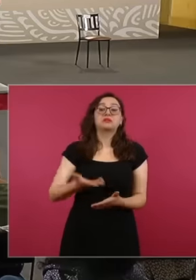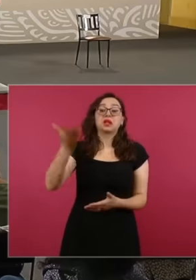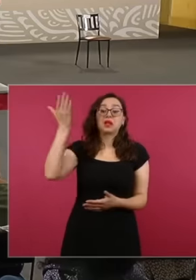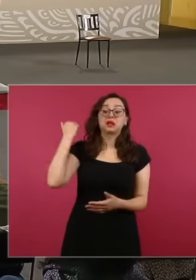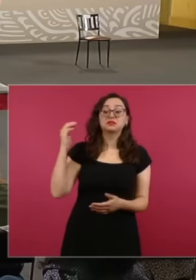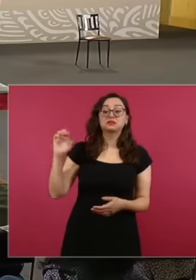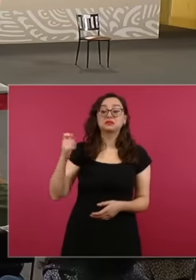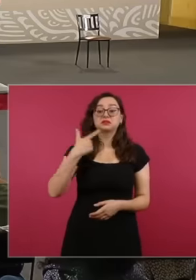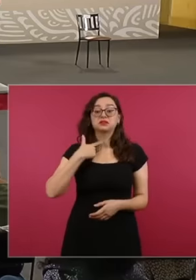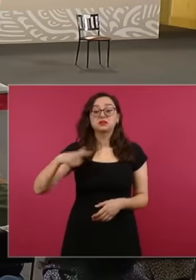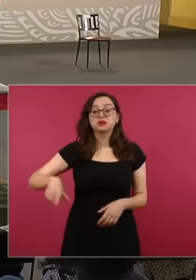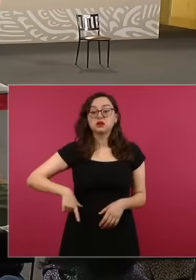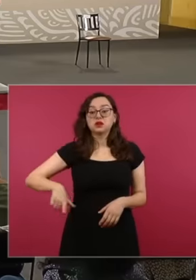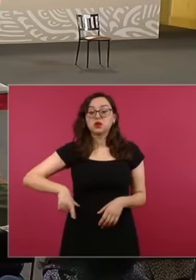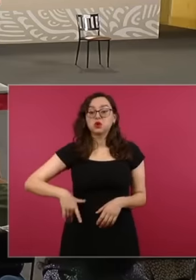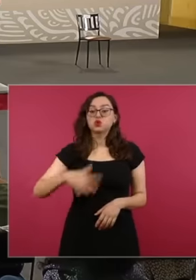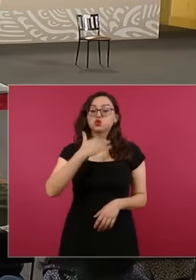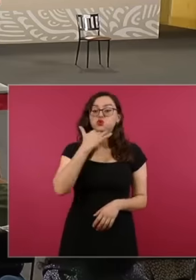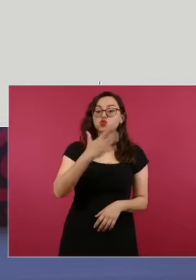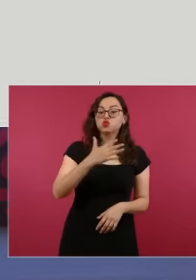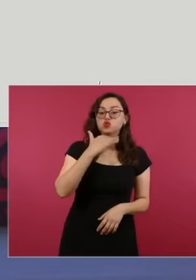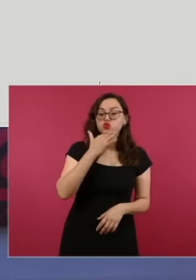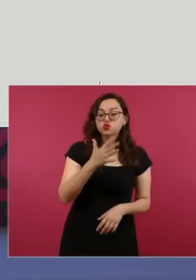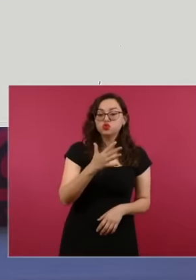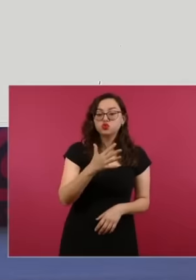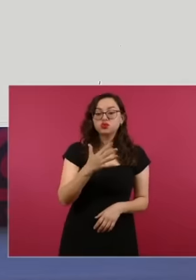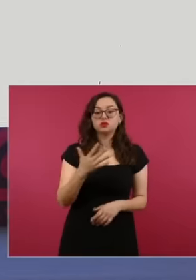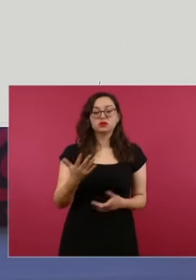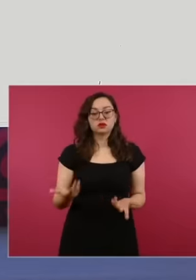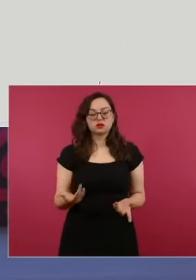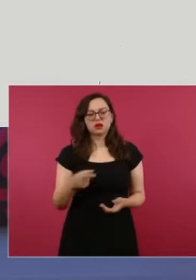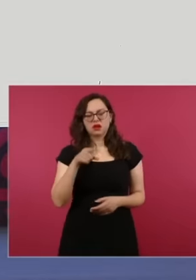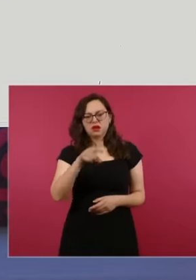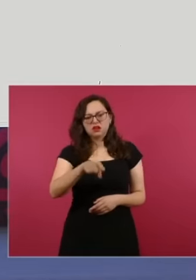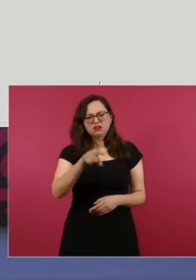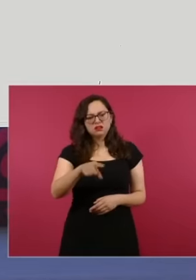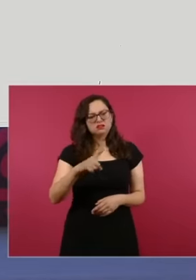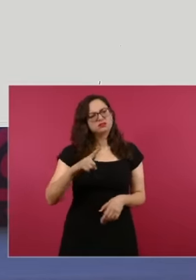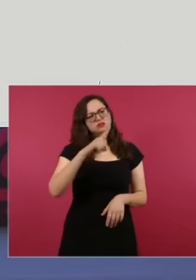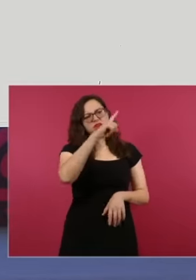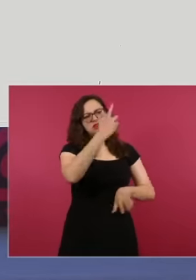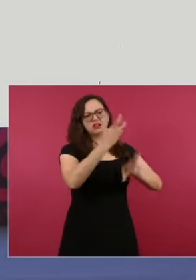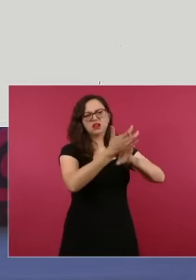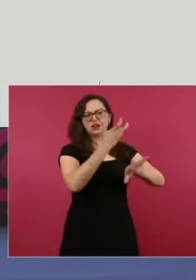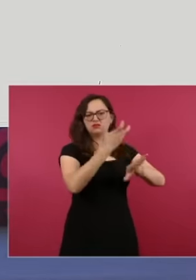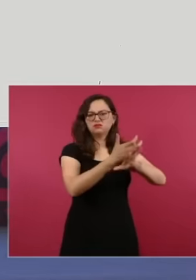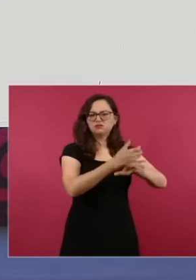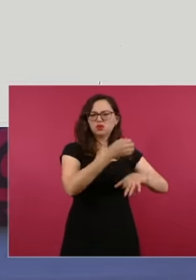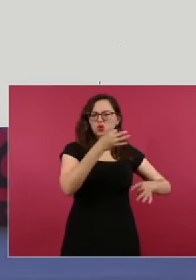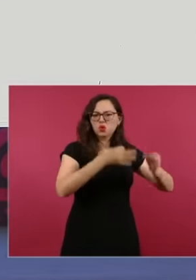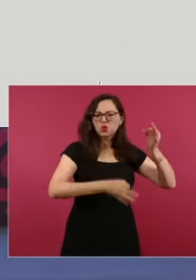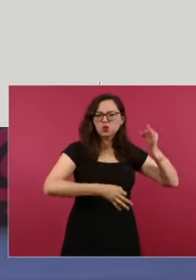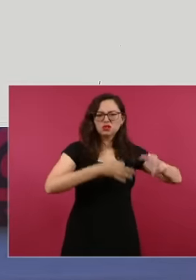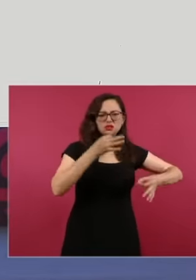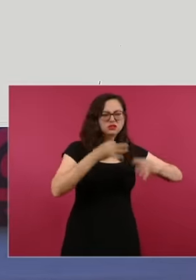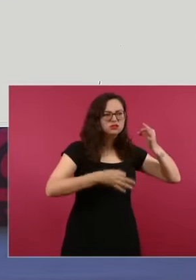this company reached an agreement with the United States Department of Justice eh because There were